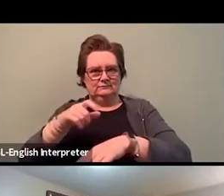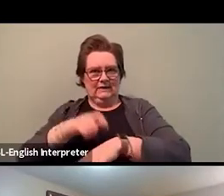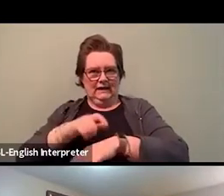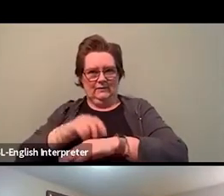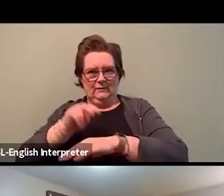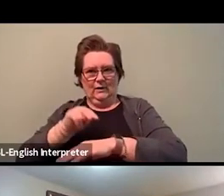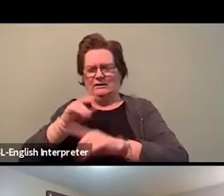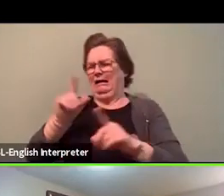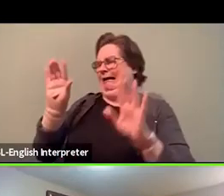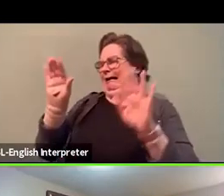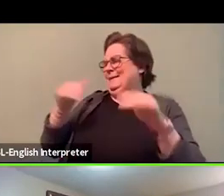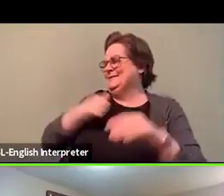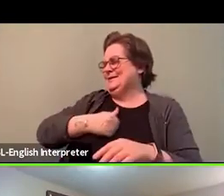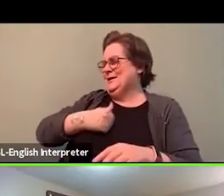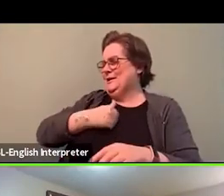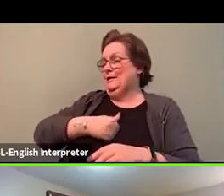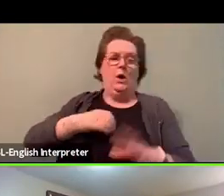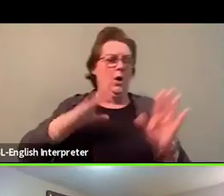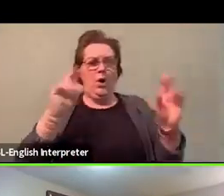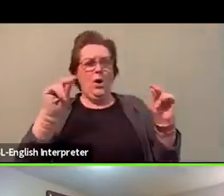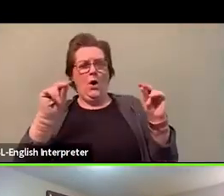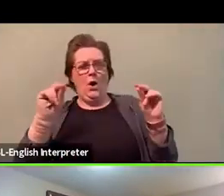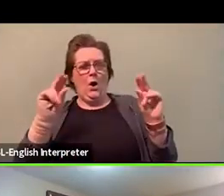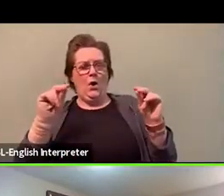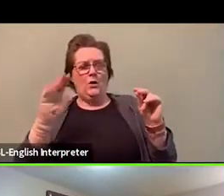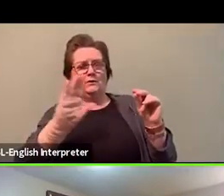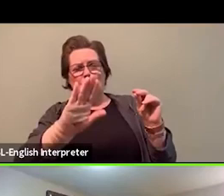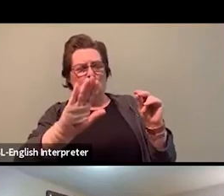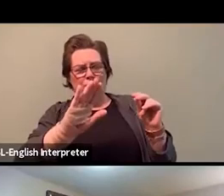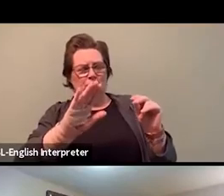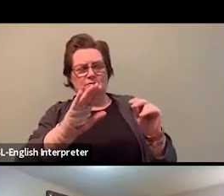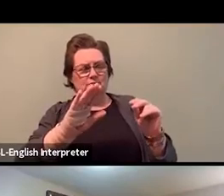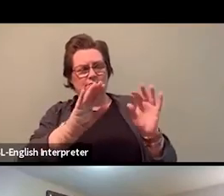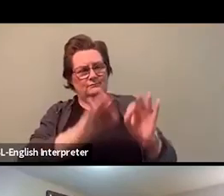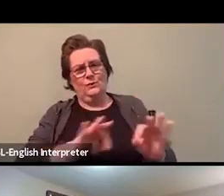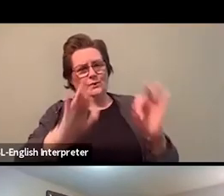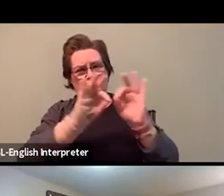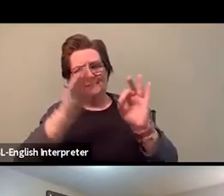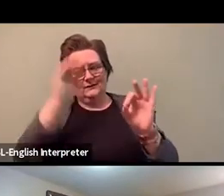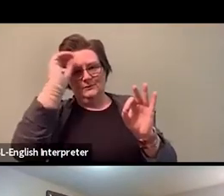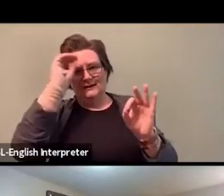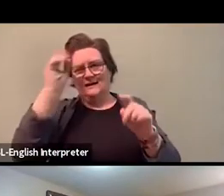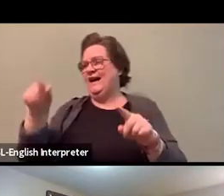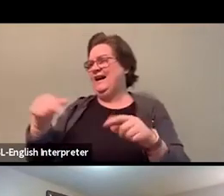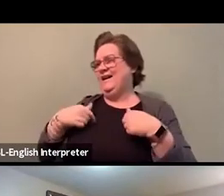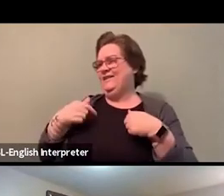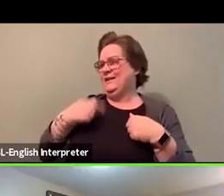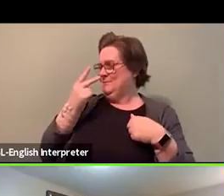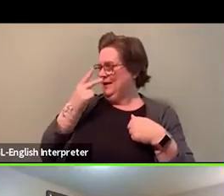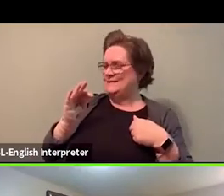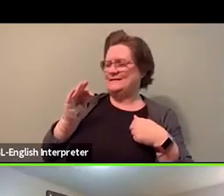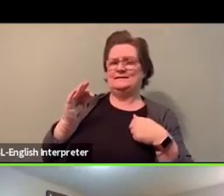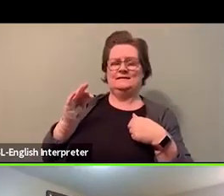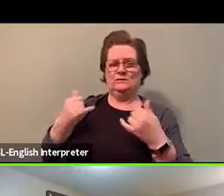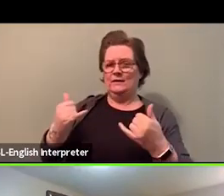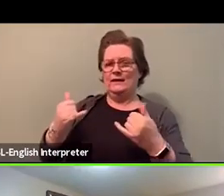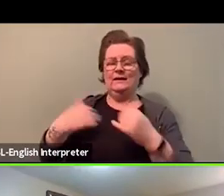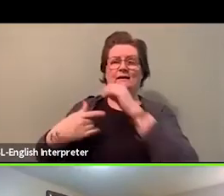Their information was- - I was so pissed about today at the legislature. It was incredible, you're still on fire, you know.